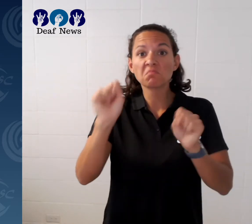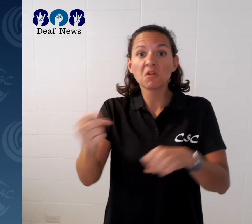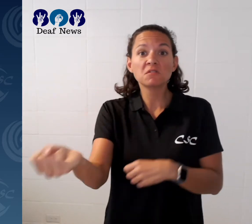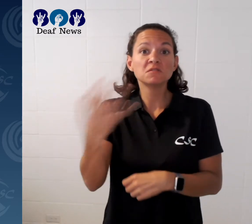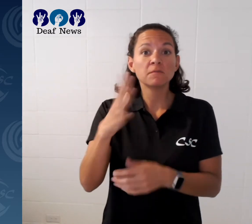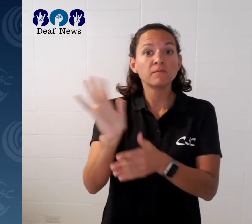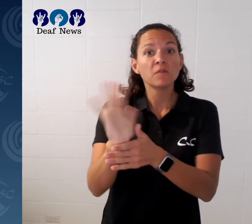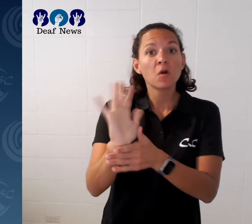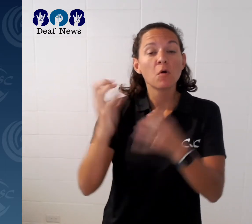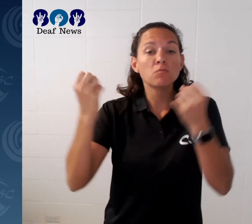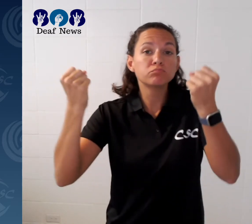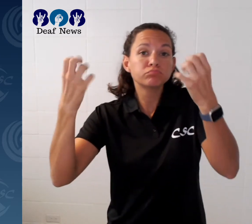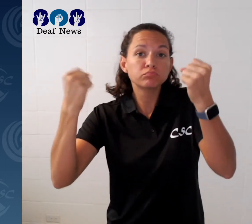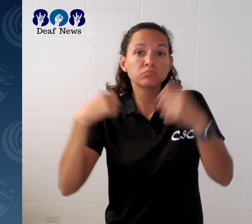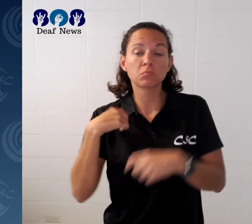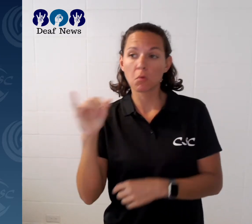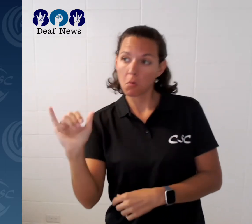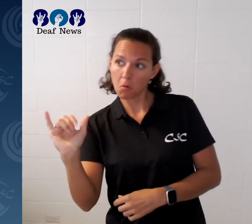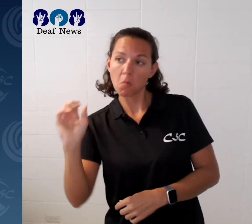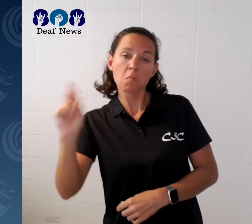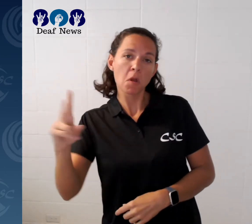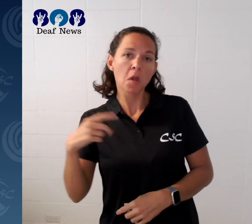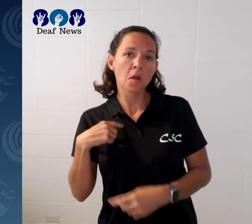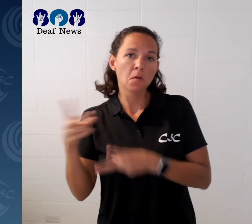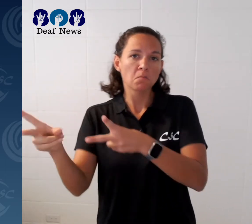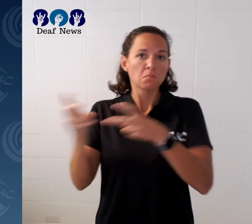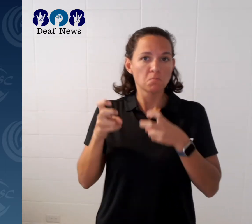If you would prefer, you can send me a signed video.